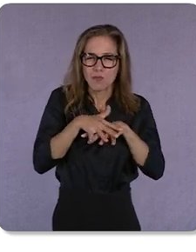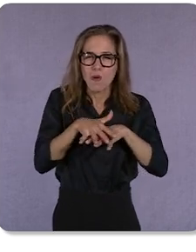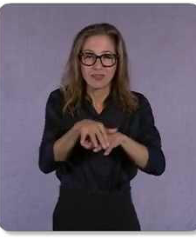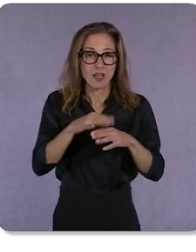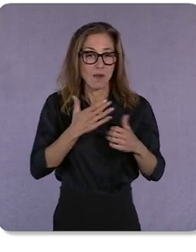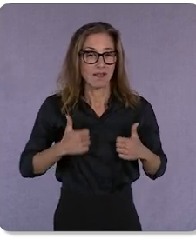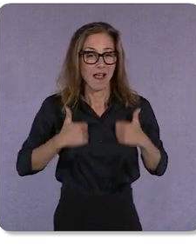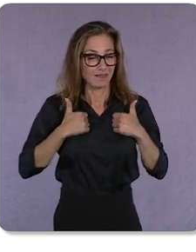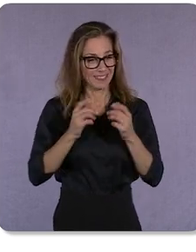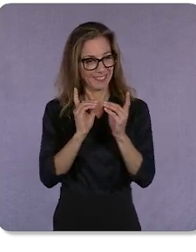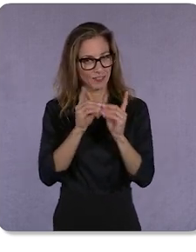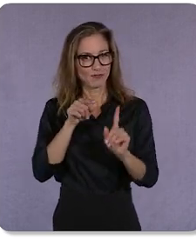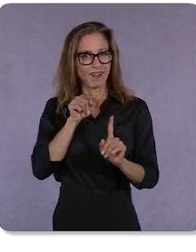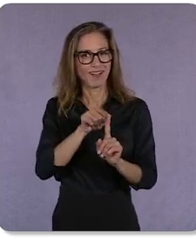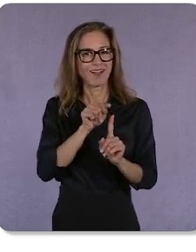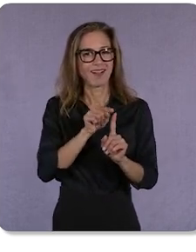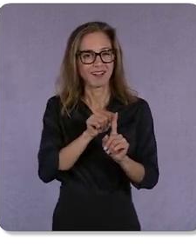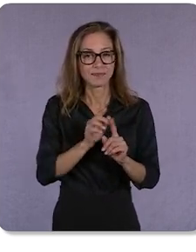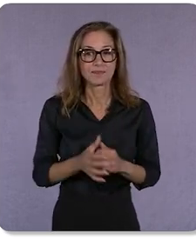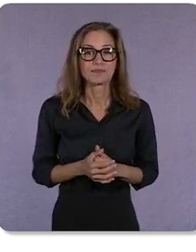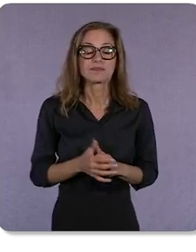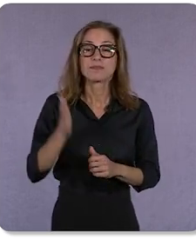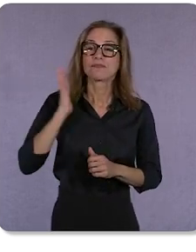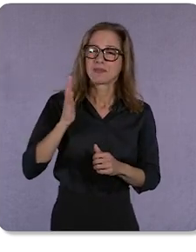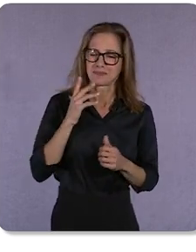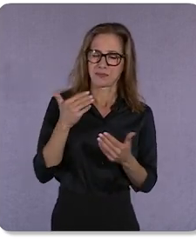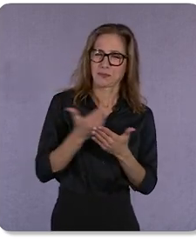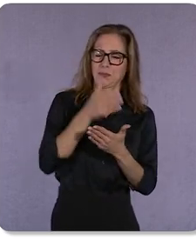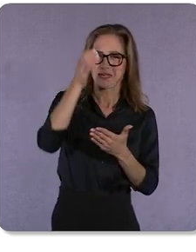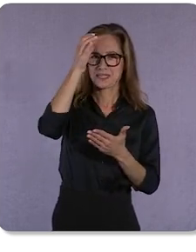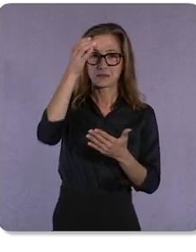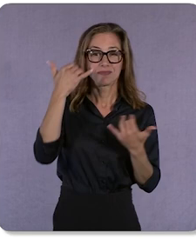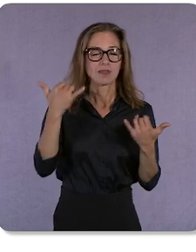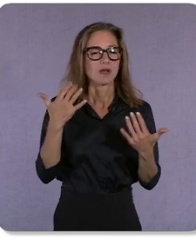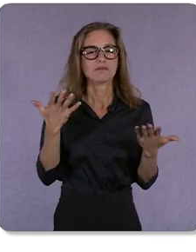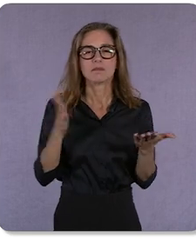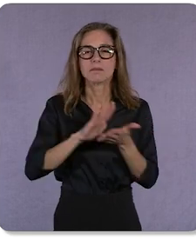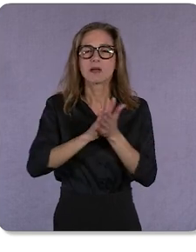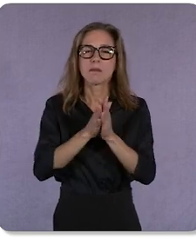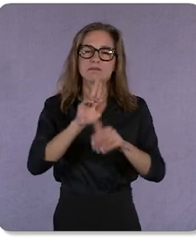What was a foreign concept before has become completely intuitive today!